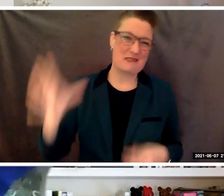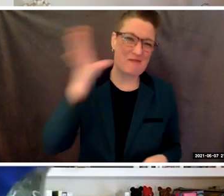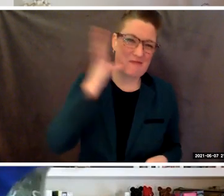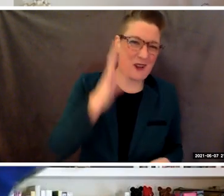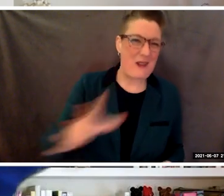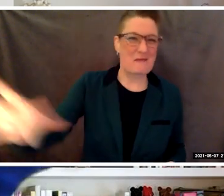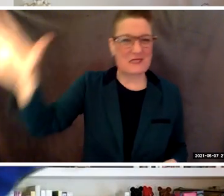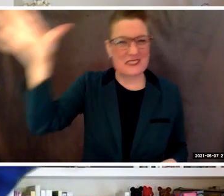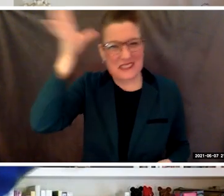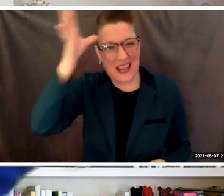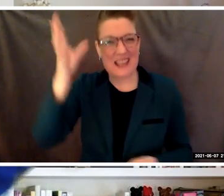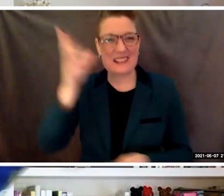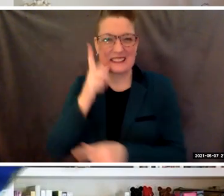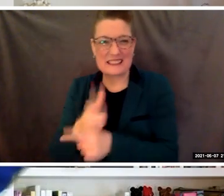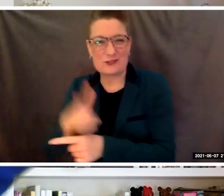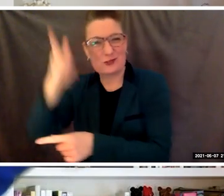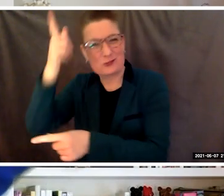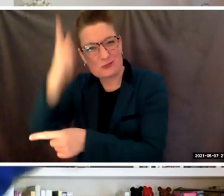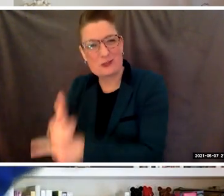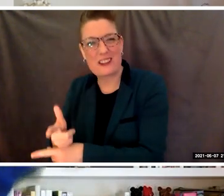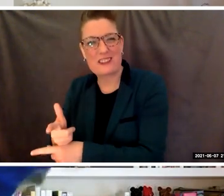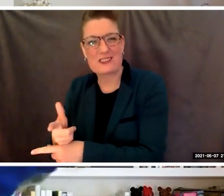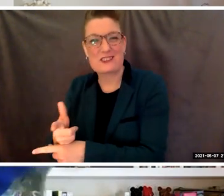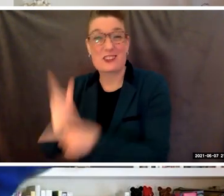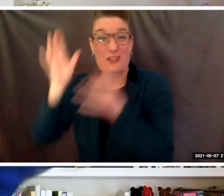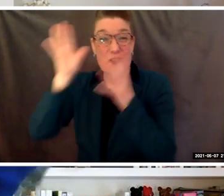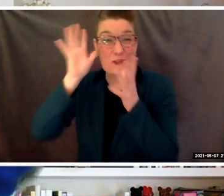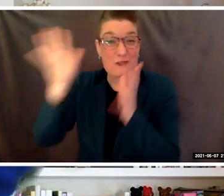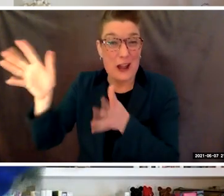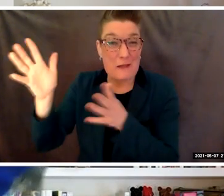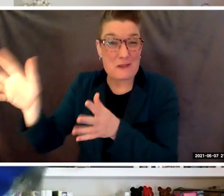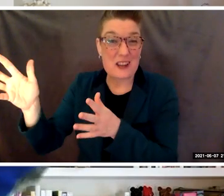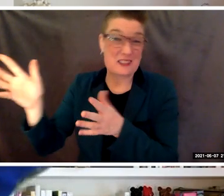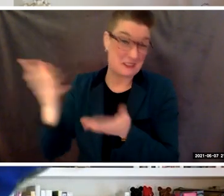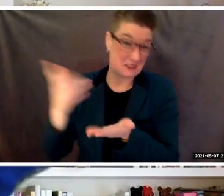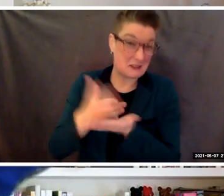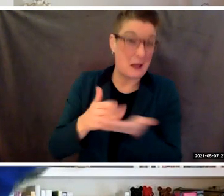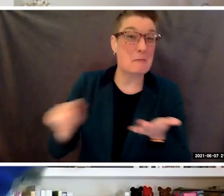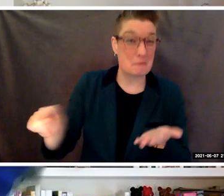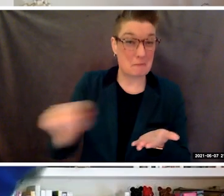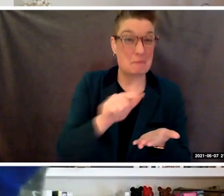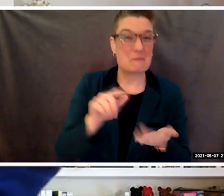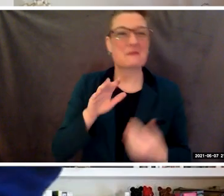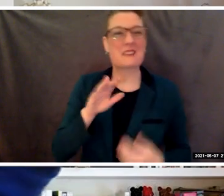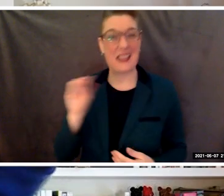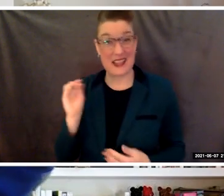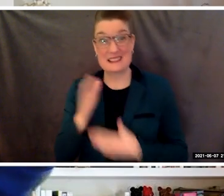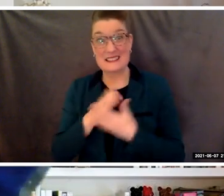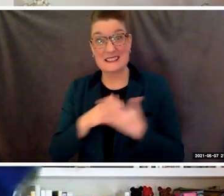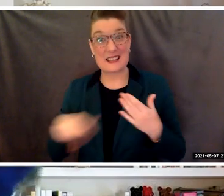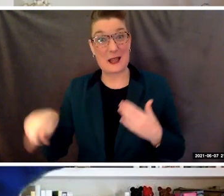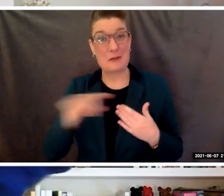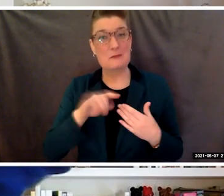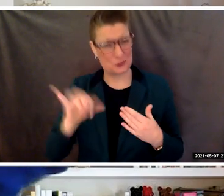your sisters, brothers, grandparents in some cases, and in some your children.